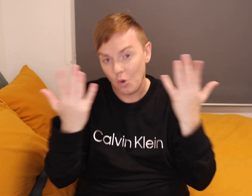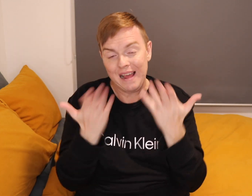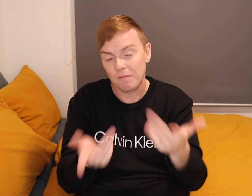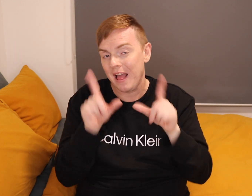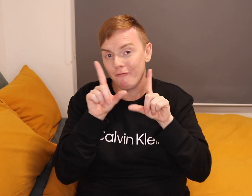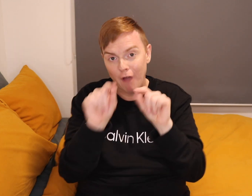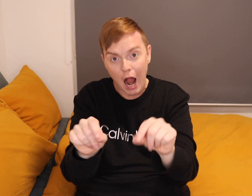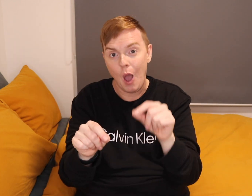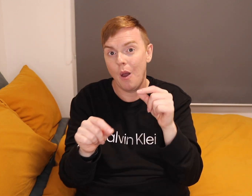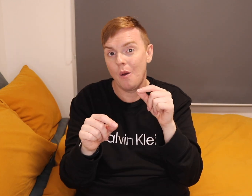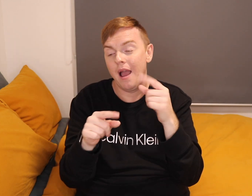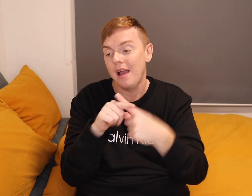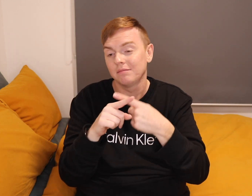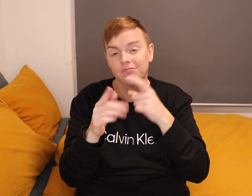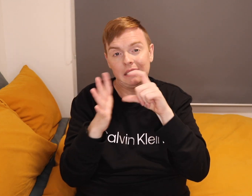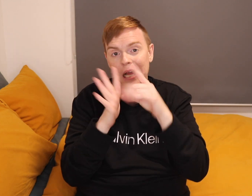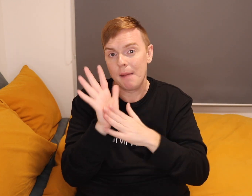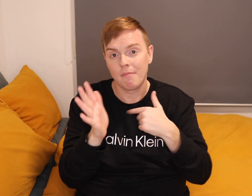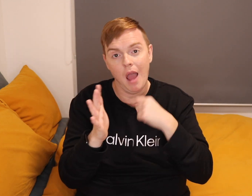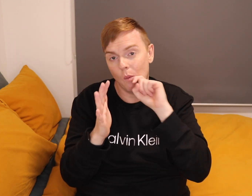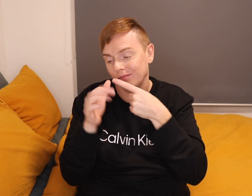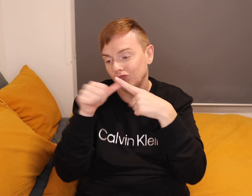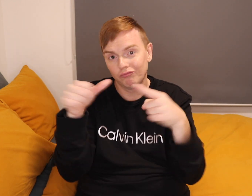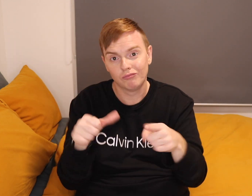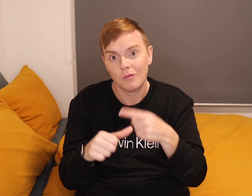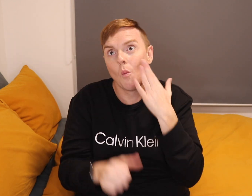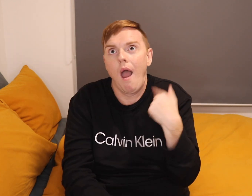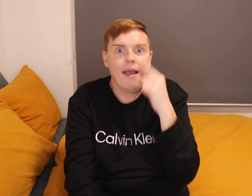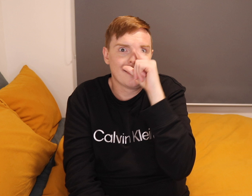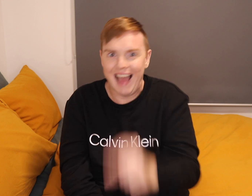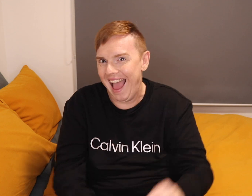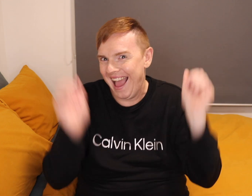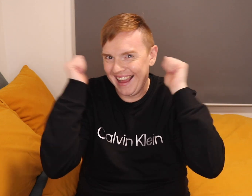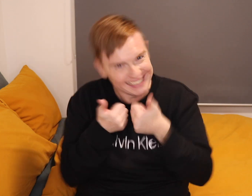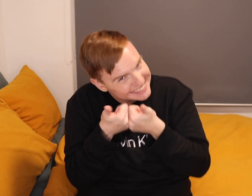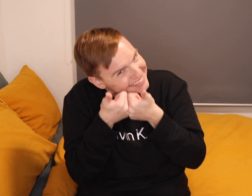Follow me and direct message me. I'll respond when I can.